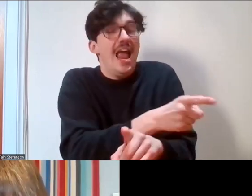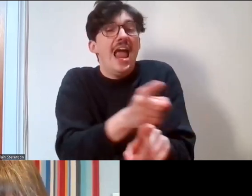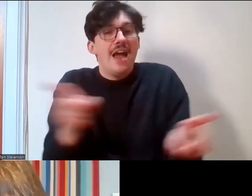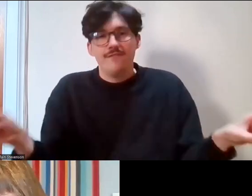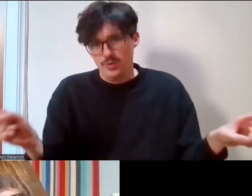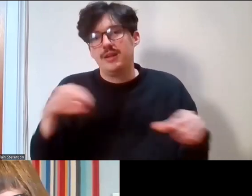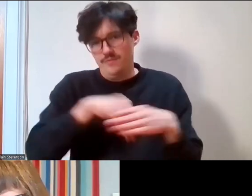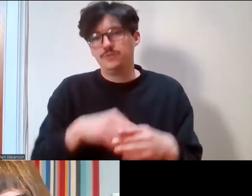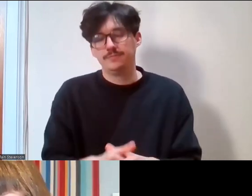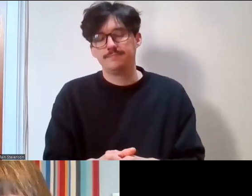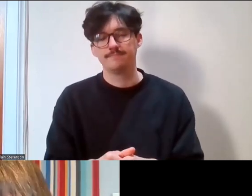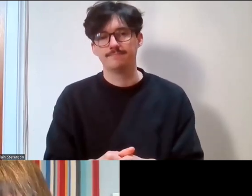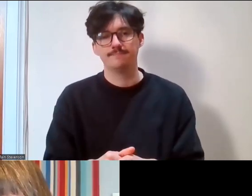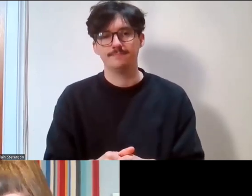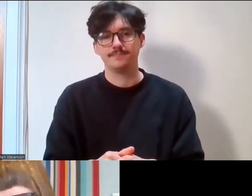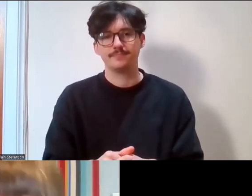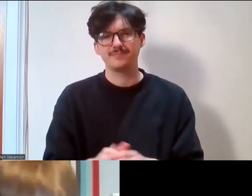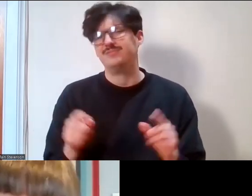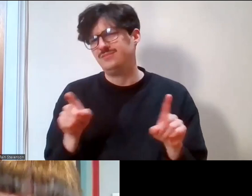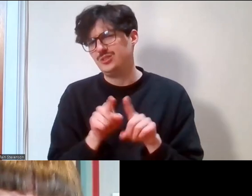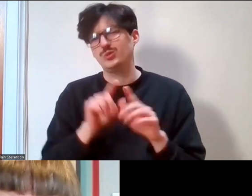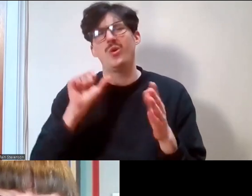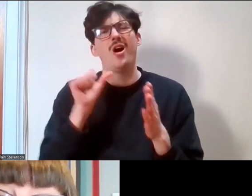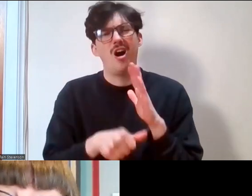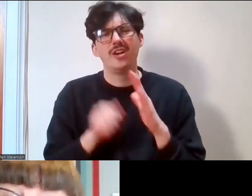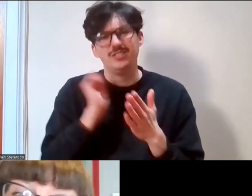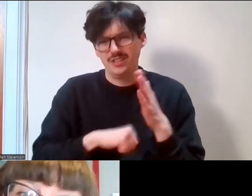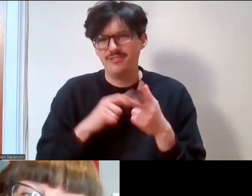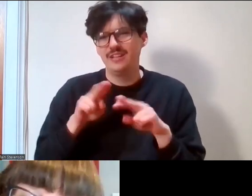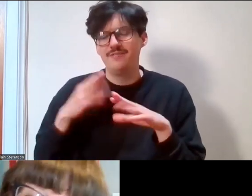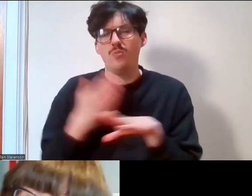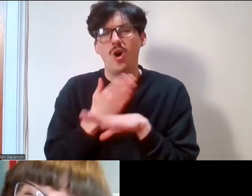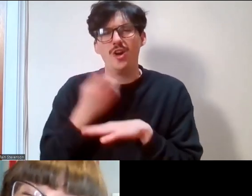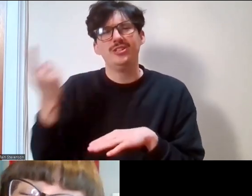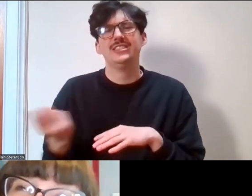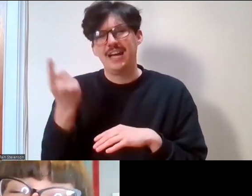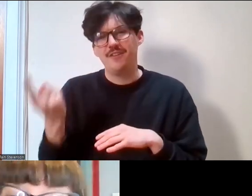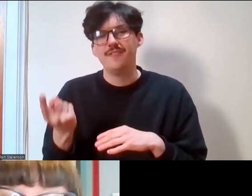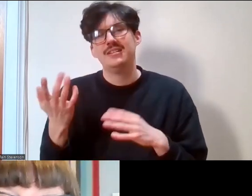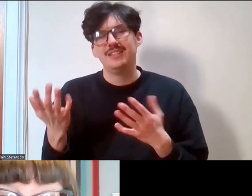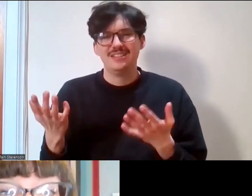I think it's also hard when you're working potentially on your own and maybe up a hill, maybe